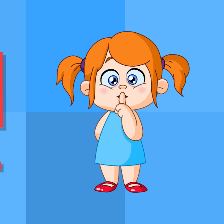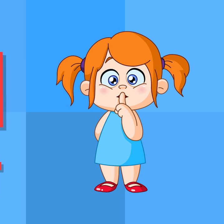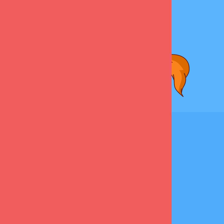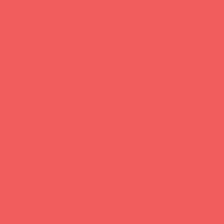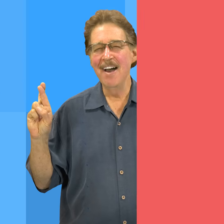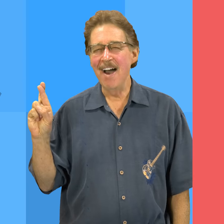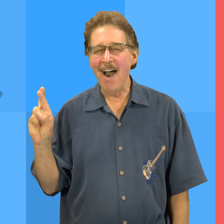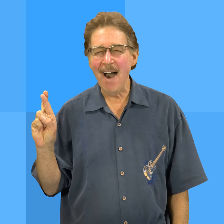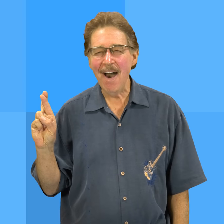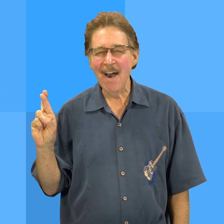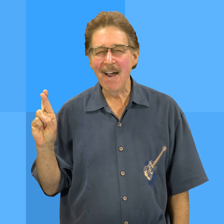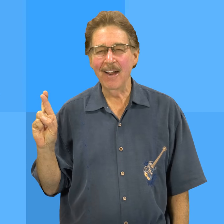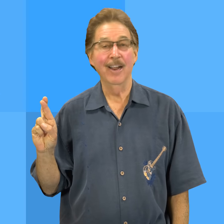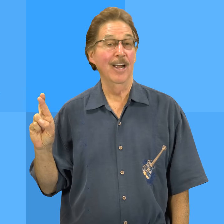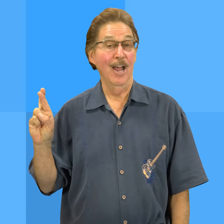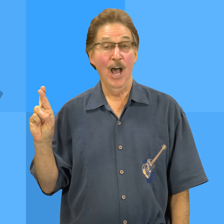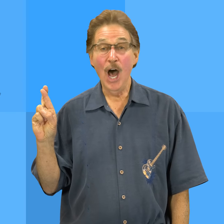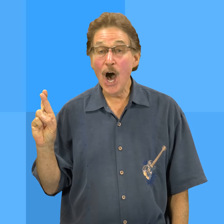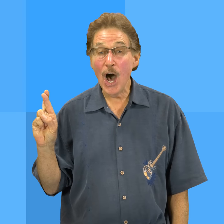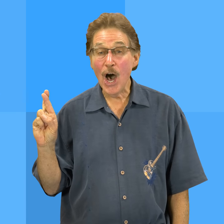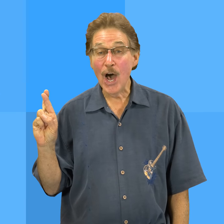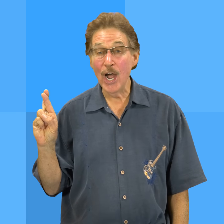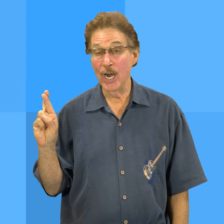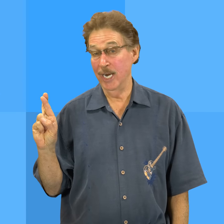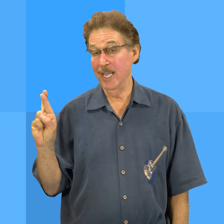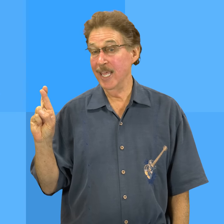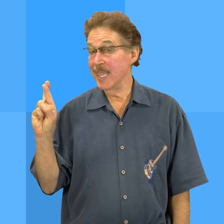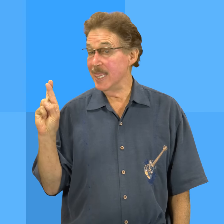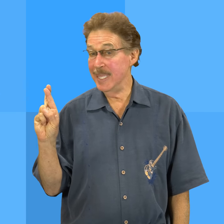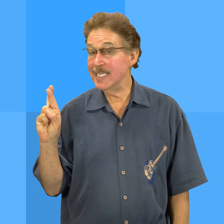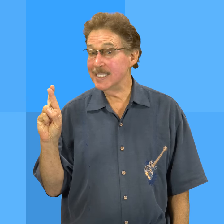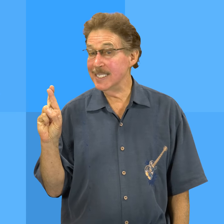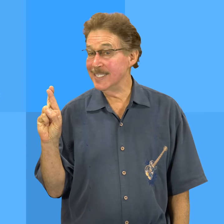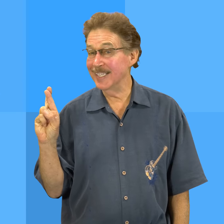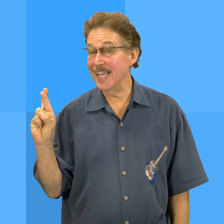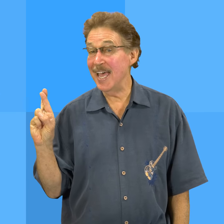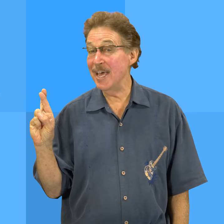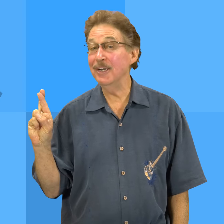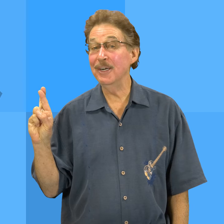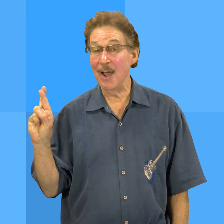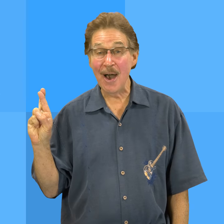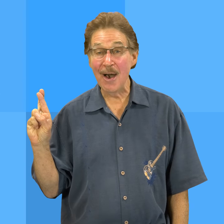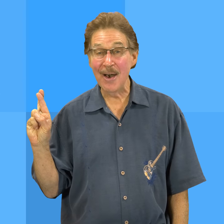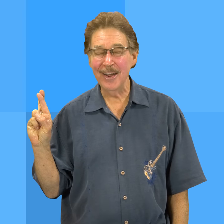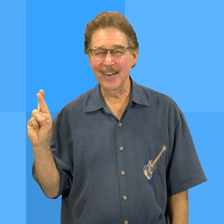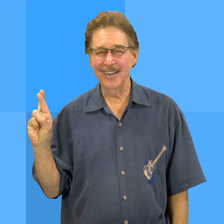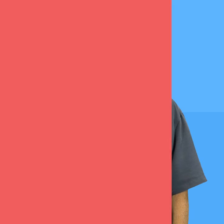R, r, this is the letter r